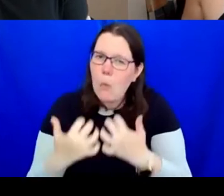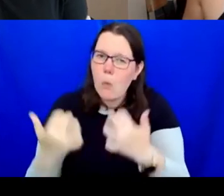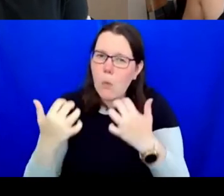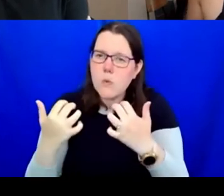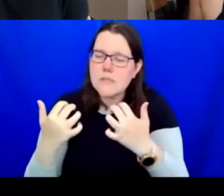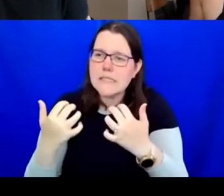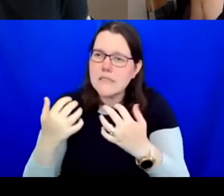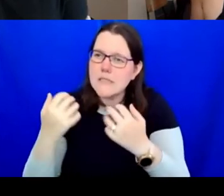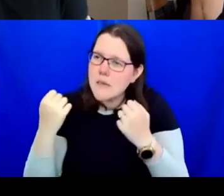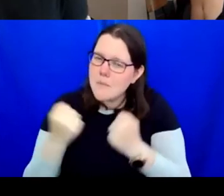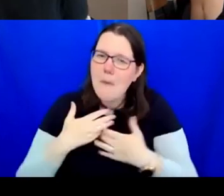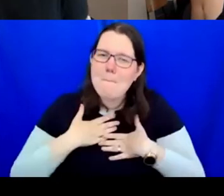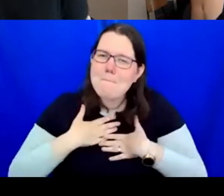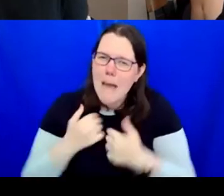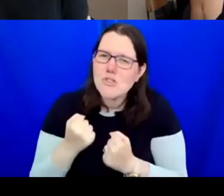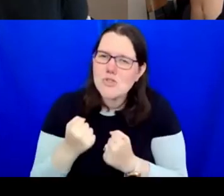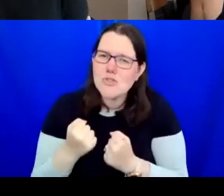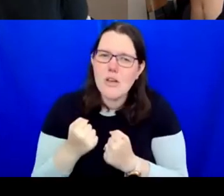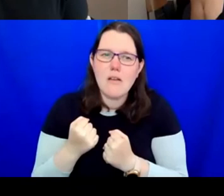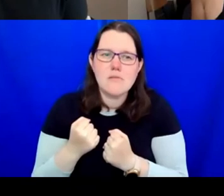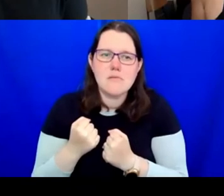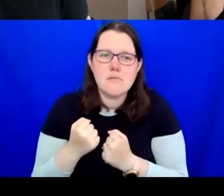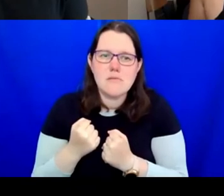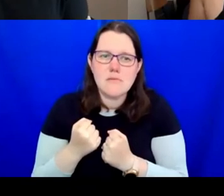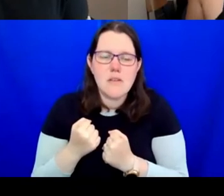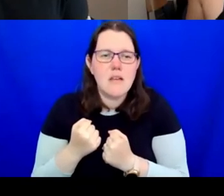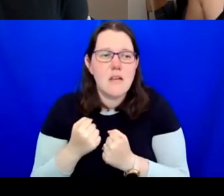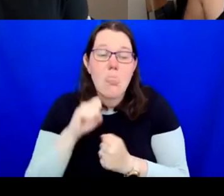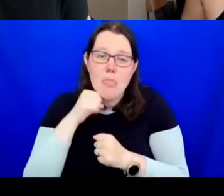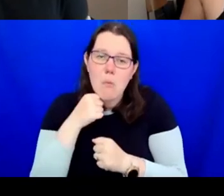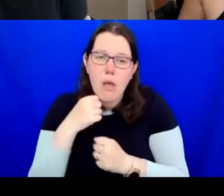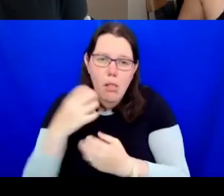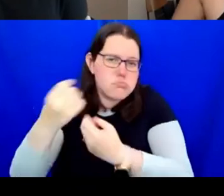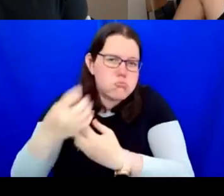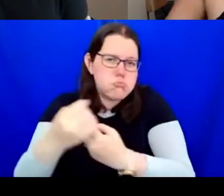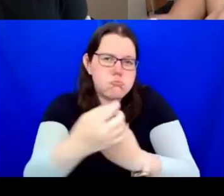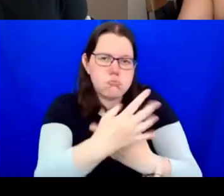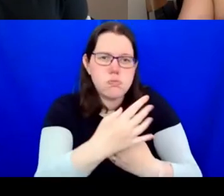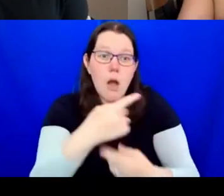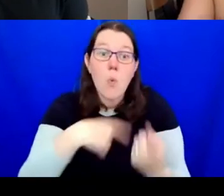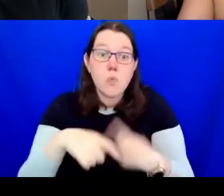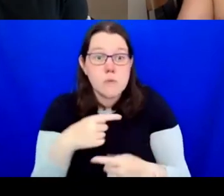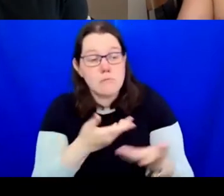their thoughts on this. We talk to agencies and charities. We talk to education and faith groups.